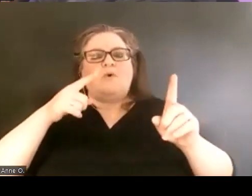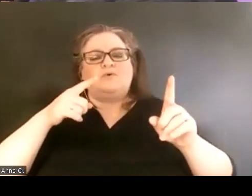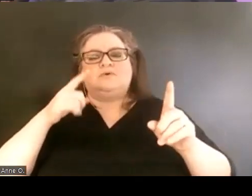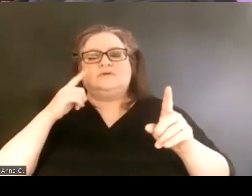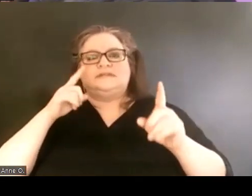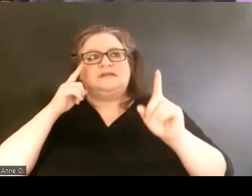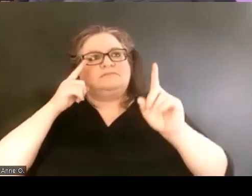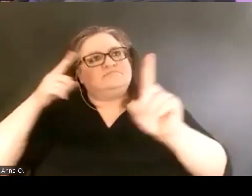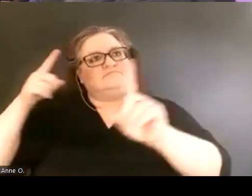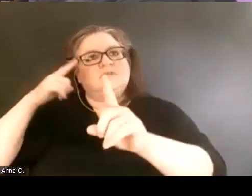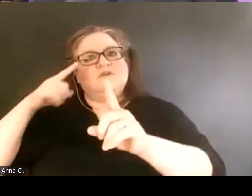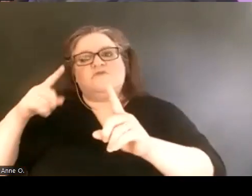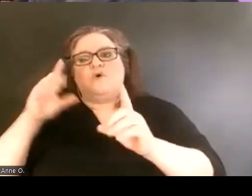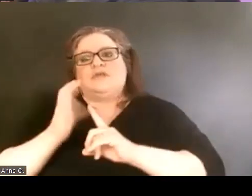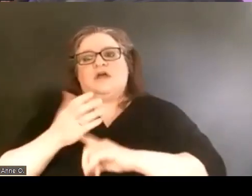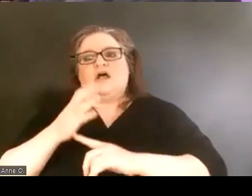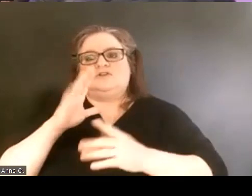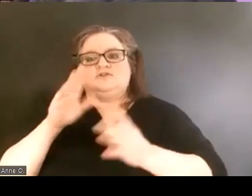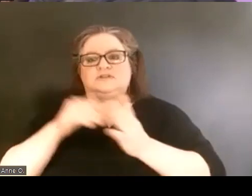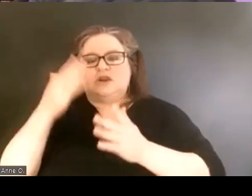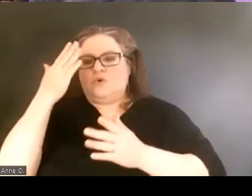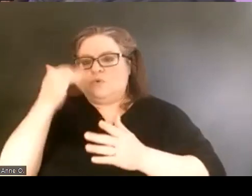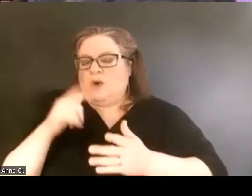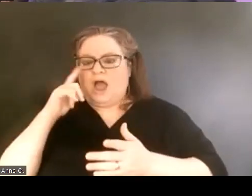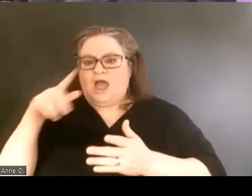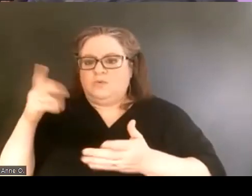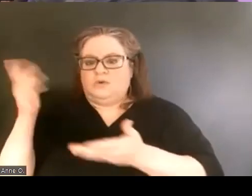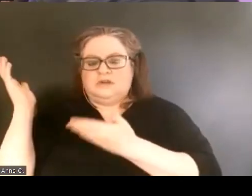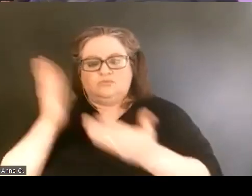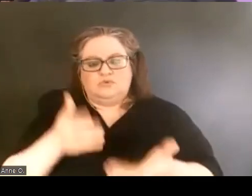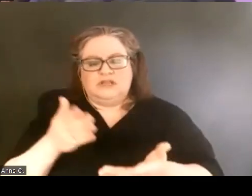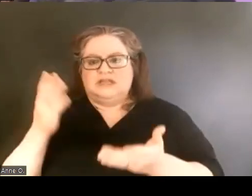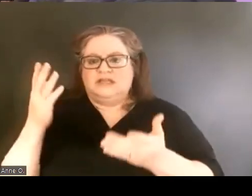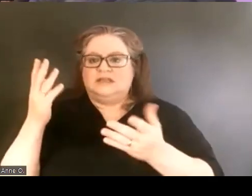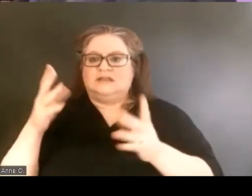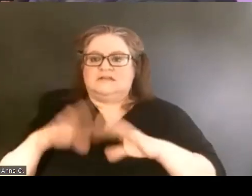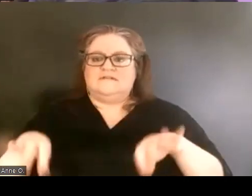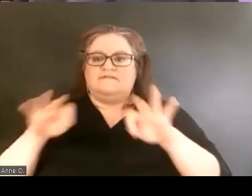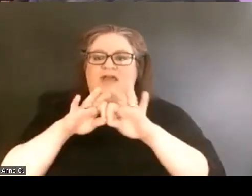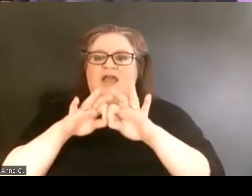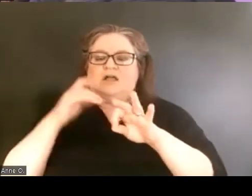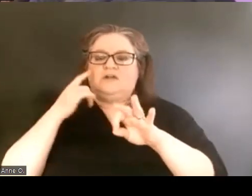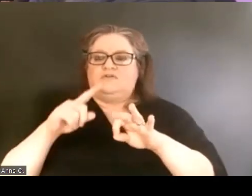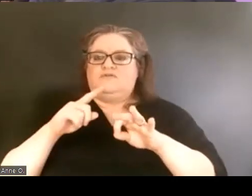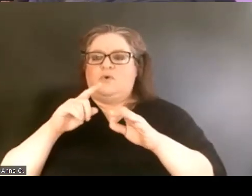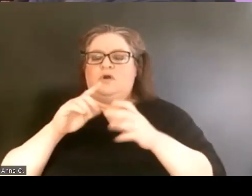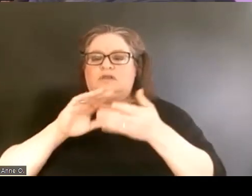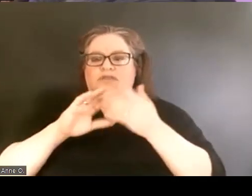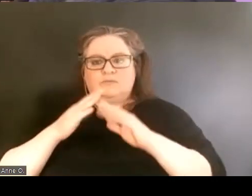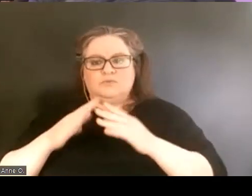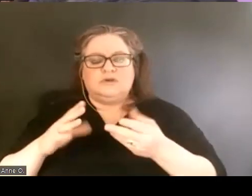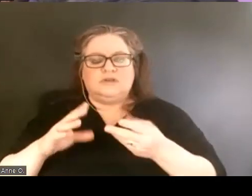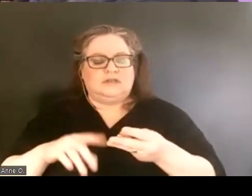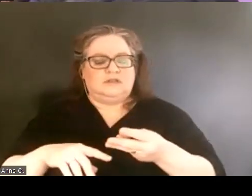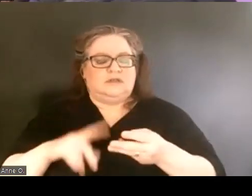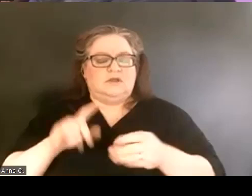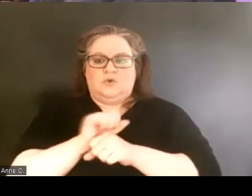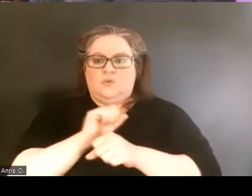why would this bring value to the university community, how could this advance the work of access and inclusion